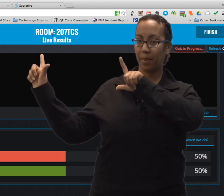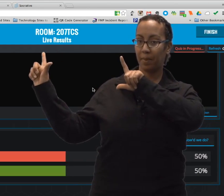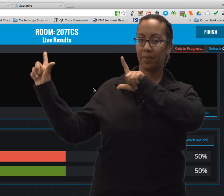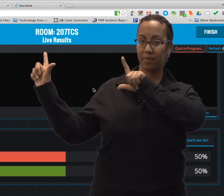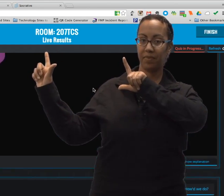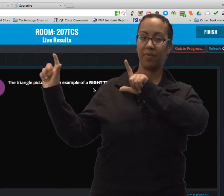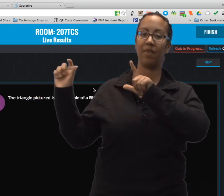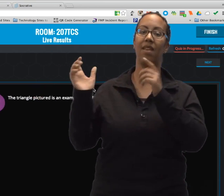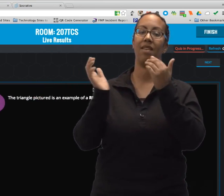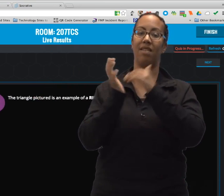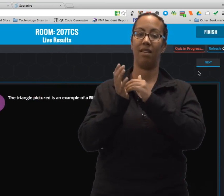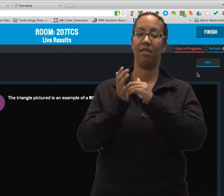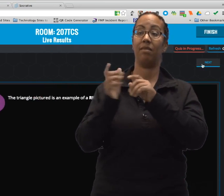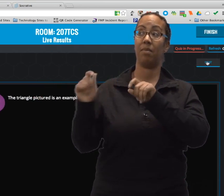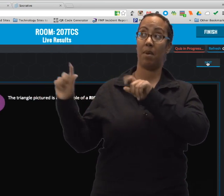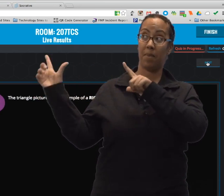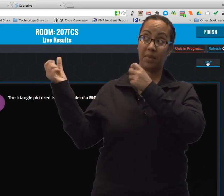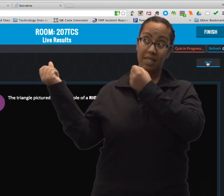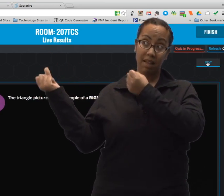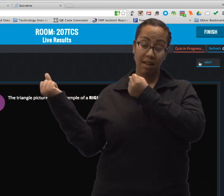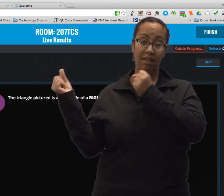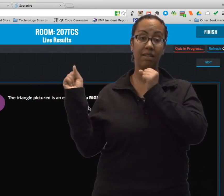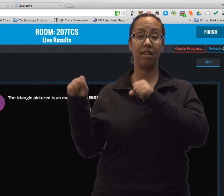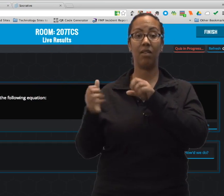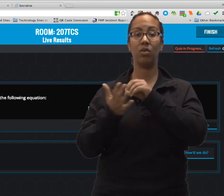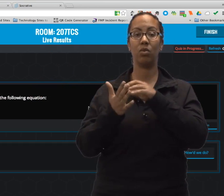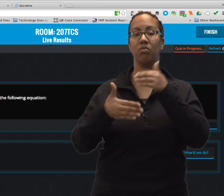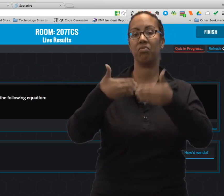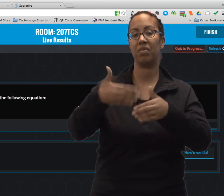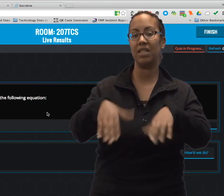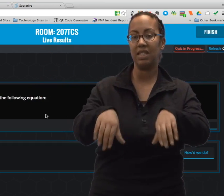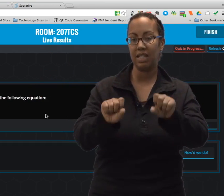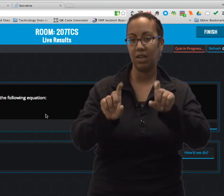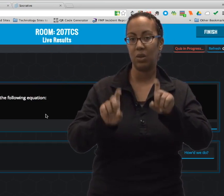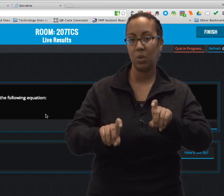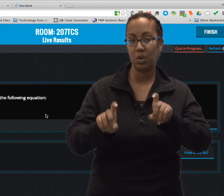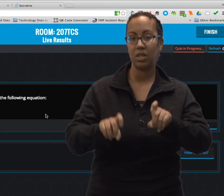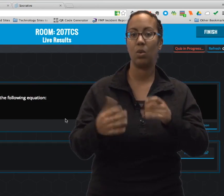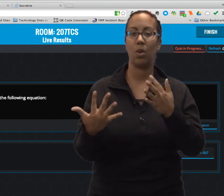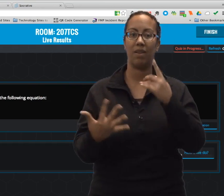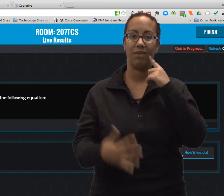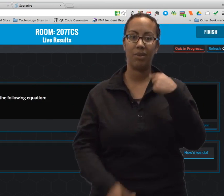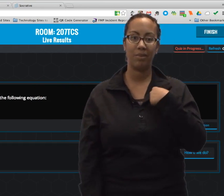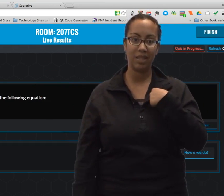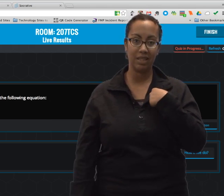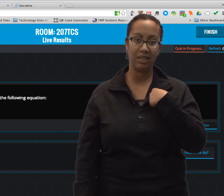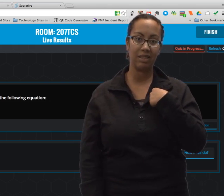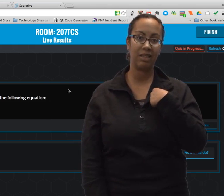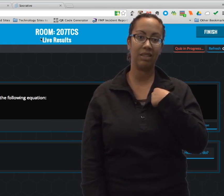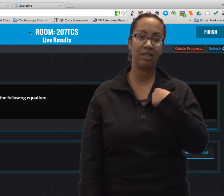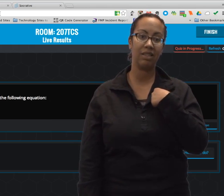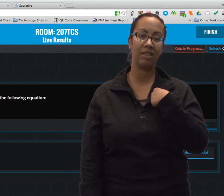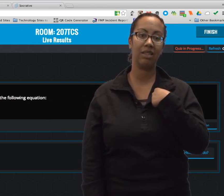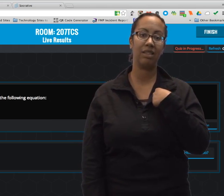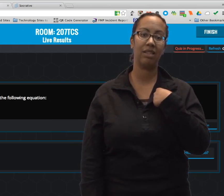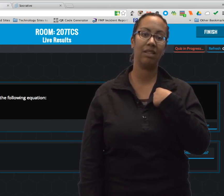So, now the third question will come up. And, again, when it comes up I can sign it, and students can either go ahead and take their quiz, or they can wait for me.